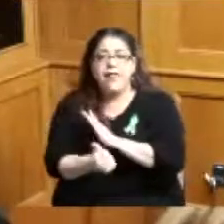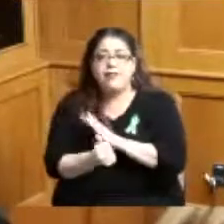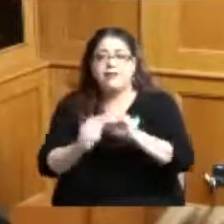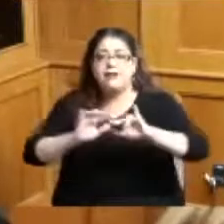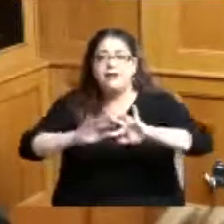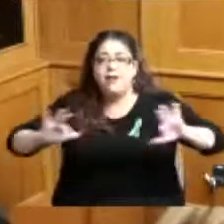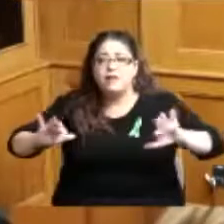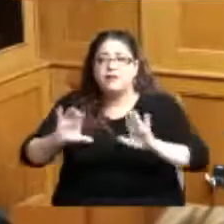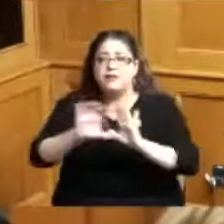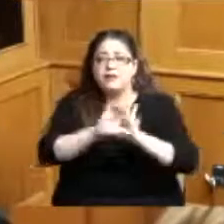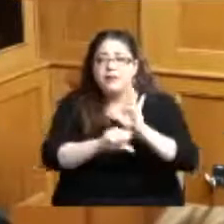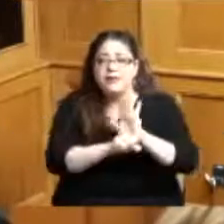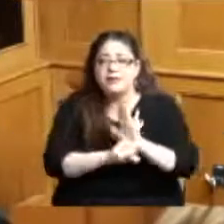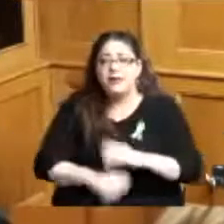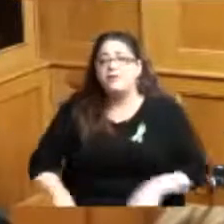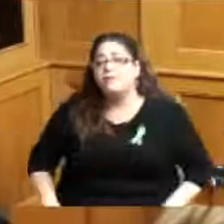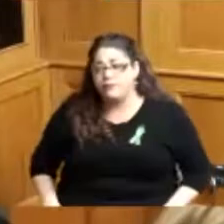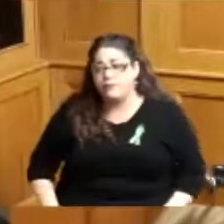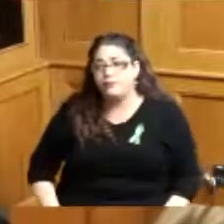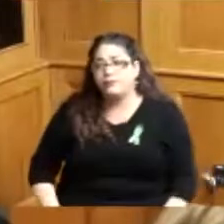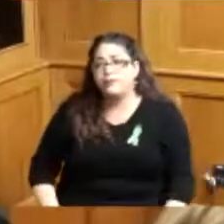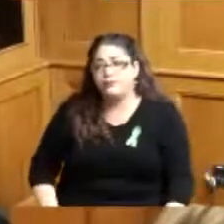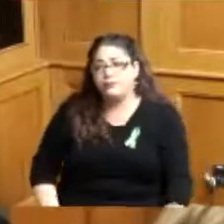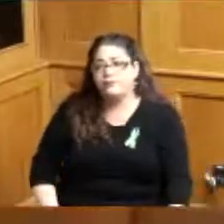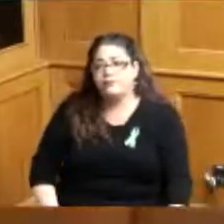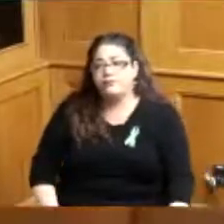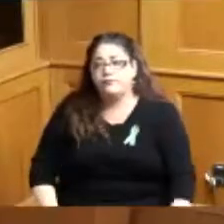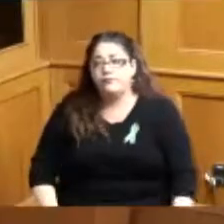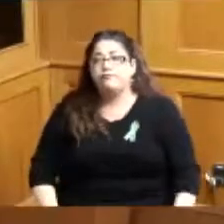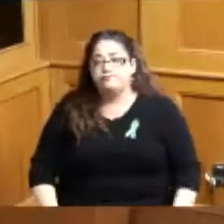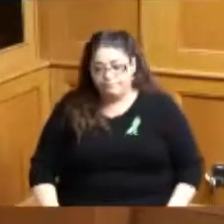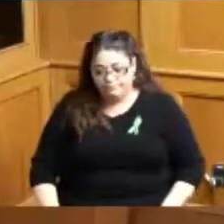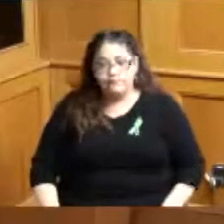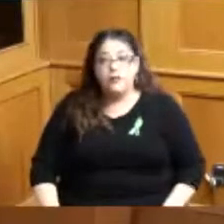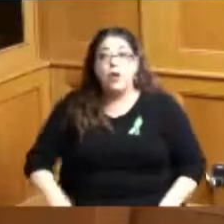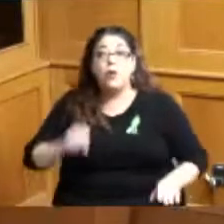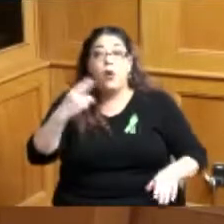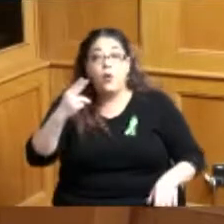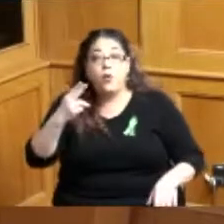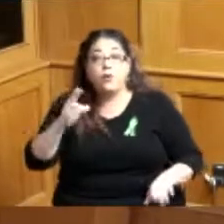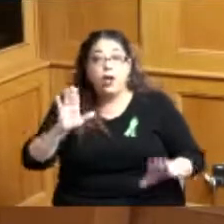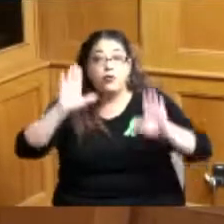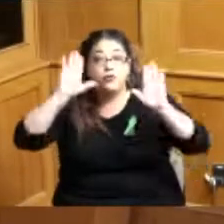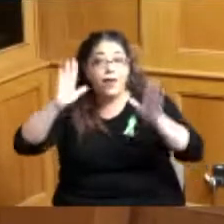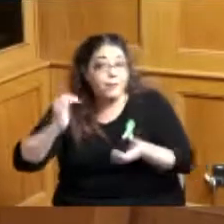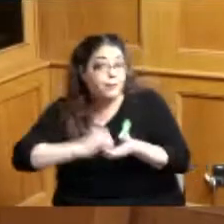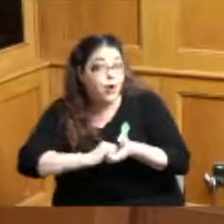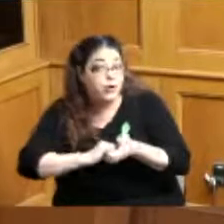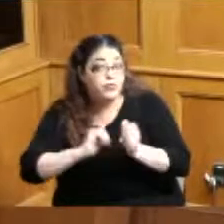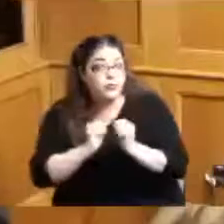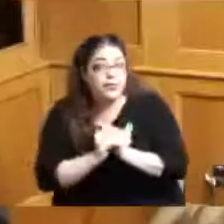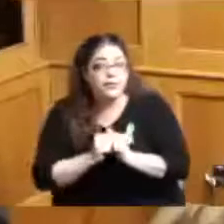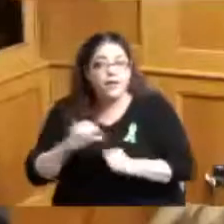ecosystem thank you thank you oh we have great partnerships with Ohio means jobs Hamilton County